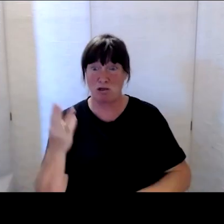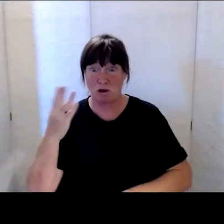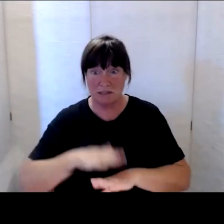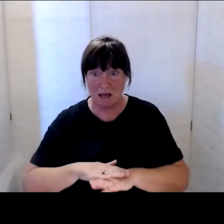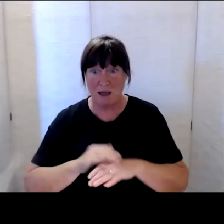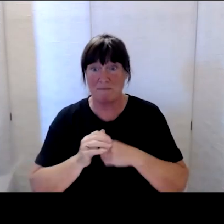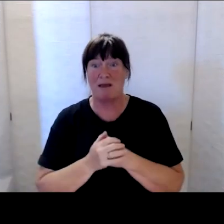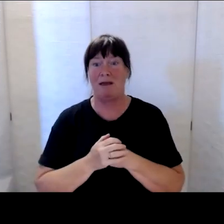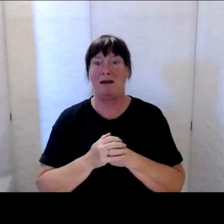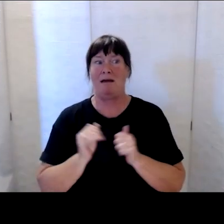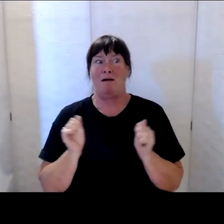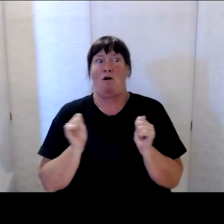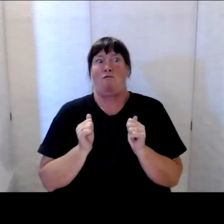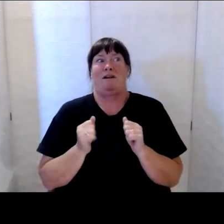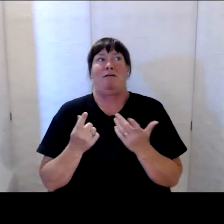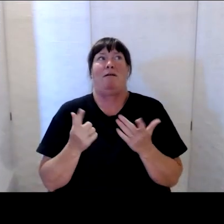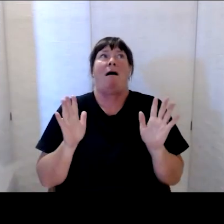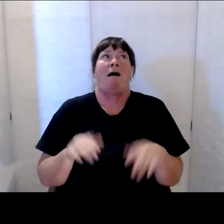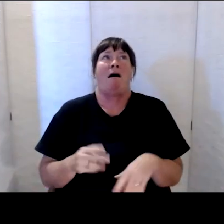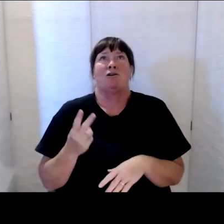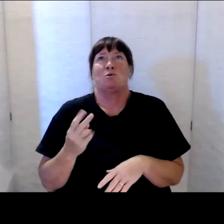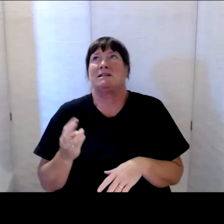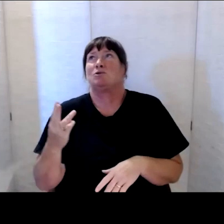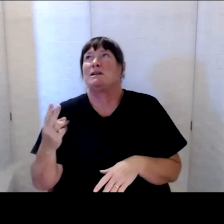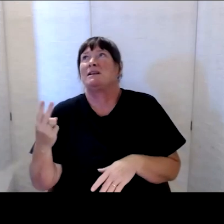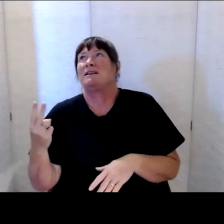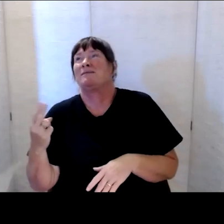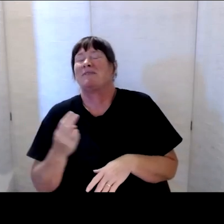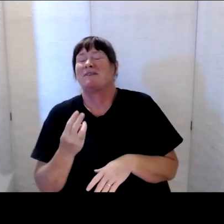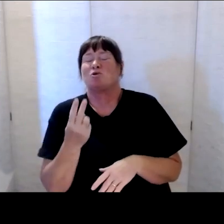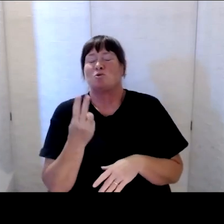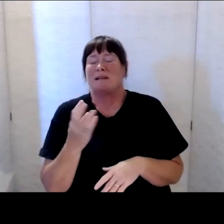2023 was going to be the year that we could move on and get some other things done.